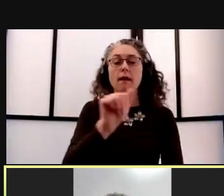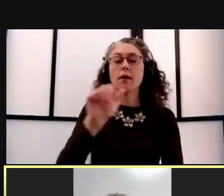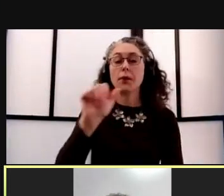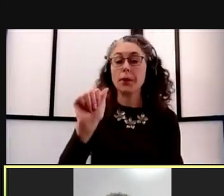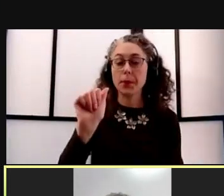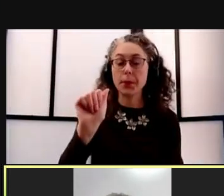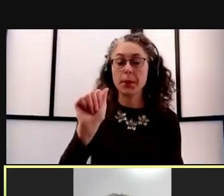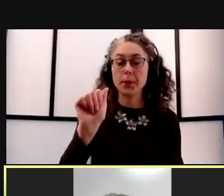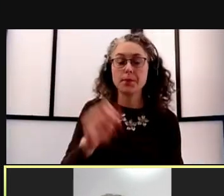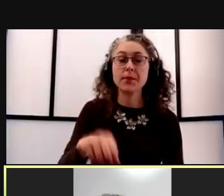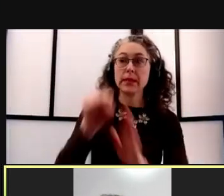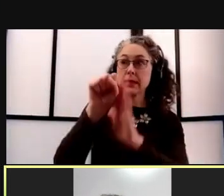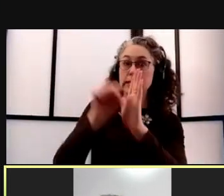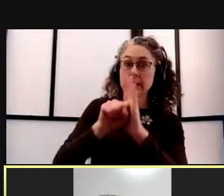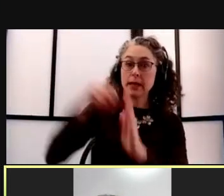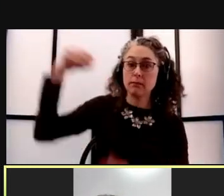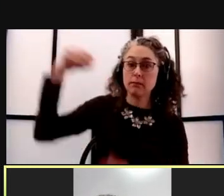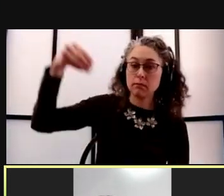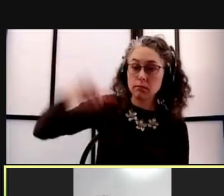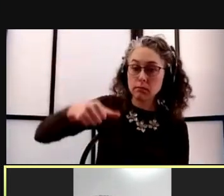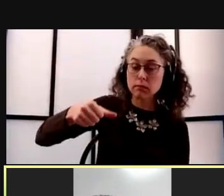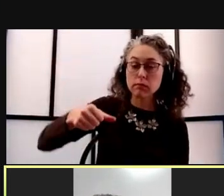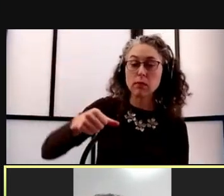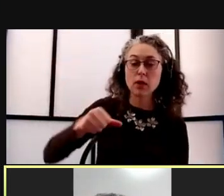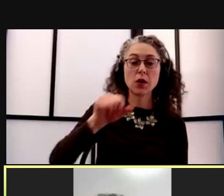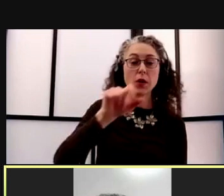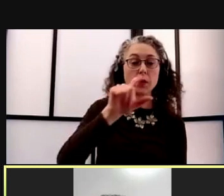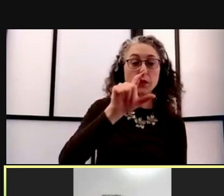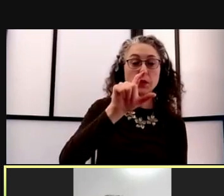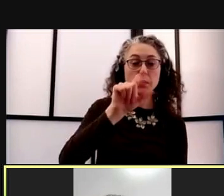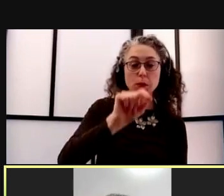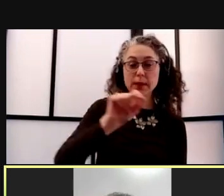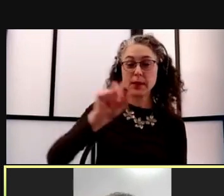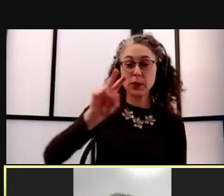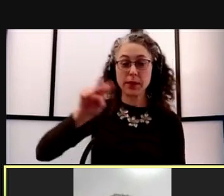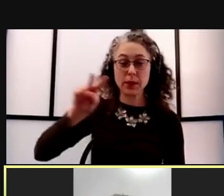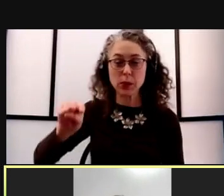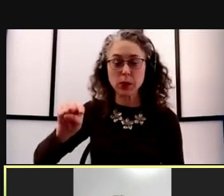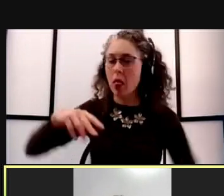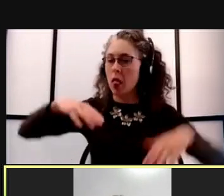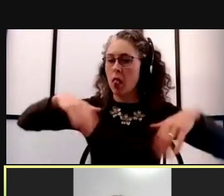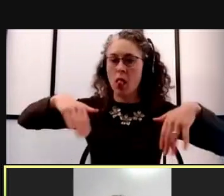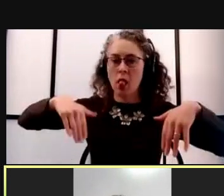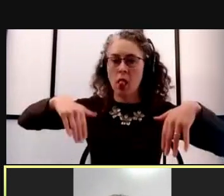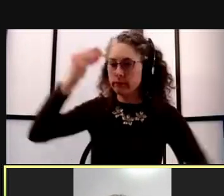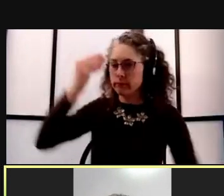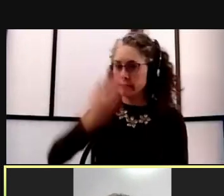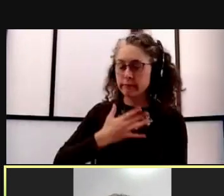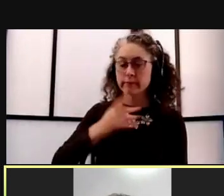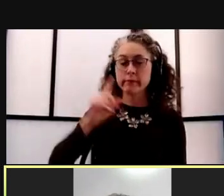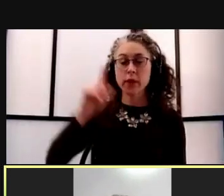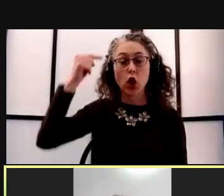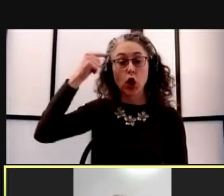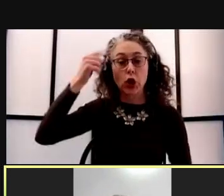State funding for fiscal year 22 is not known yet. The governor has recently announced her recommended budget